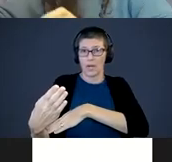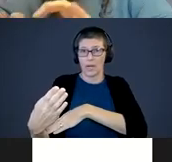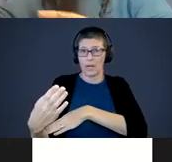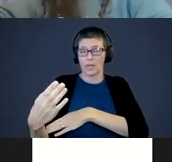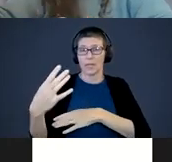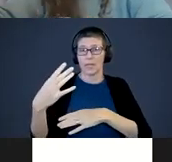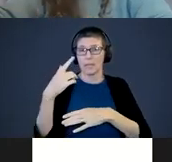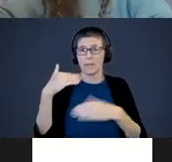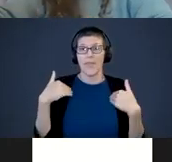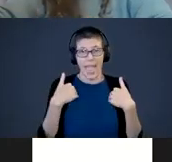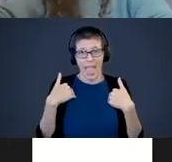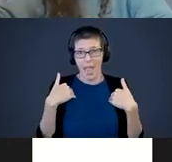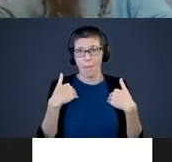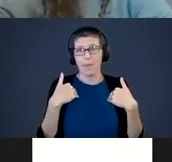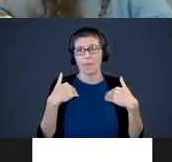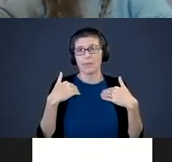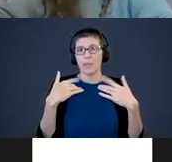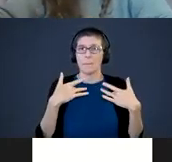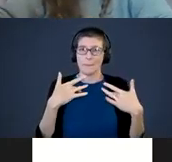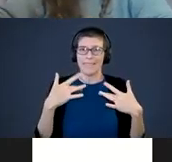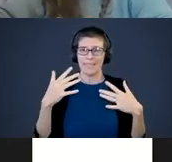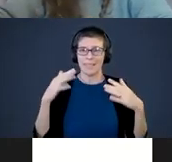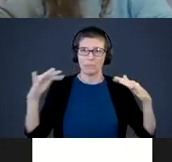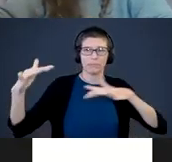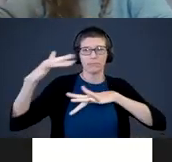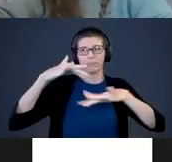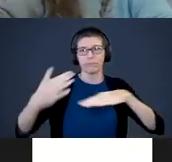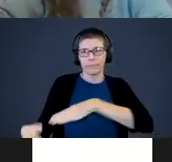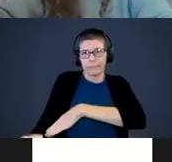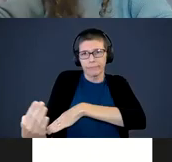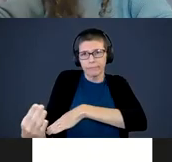the animals come out at sunrise and sunset. That is when they are most active. You must